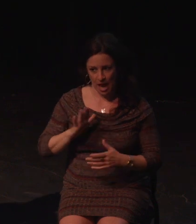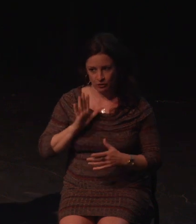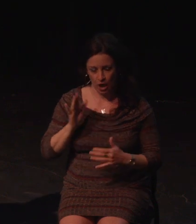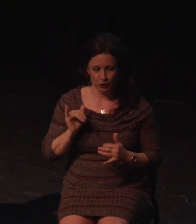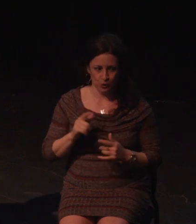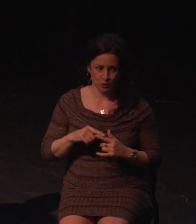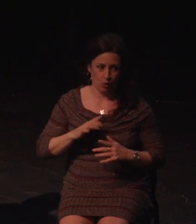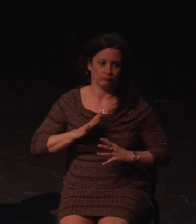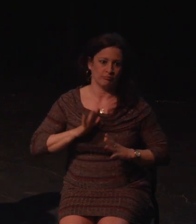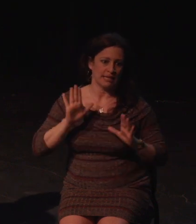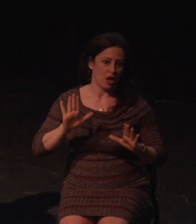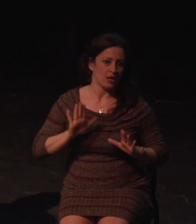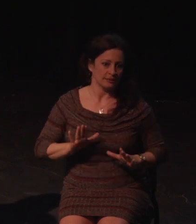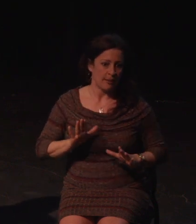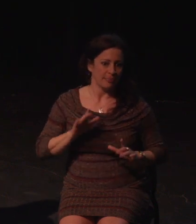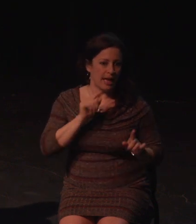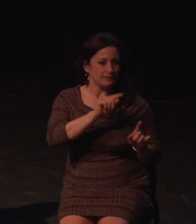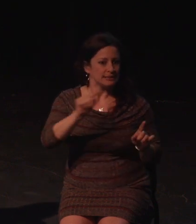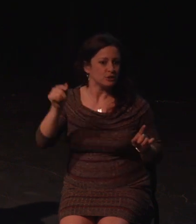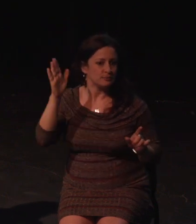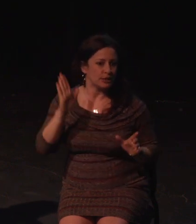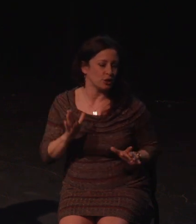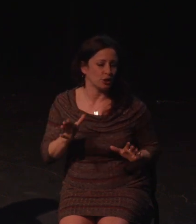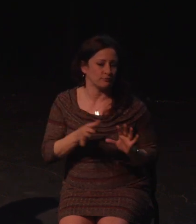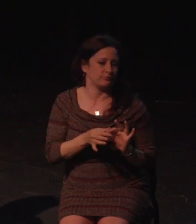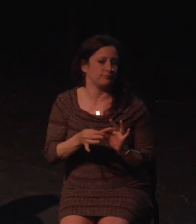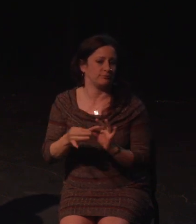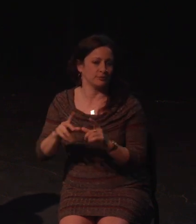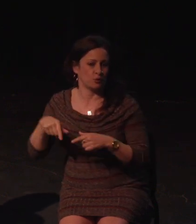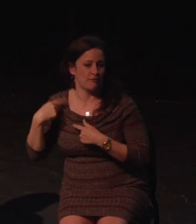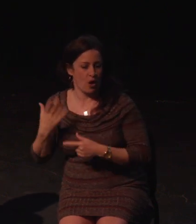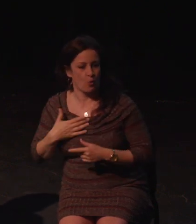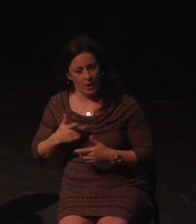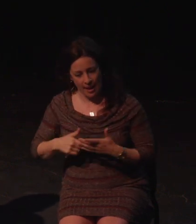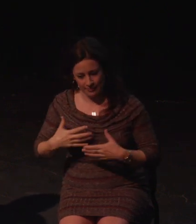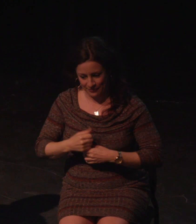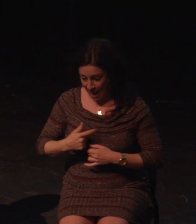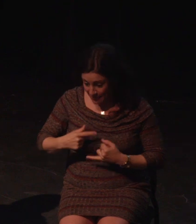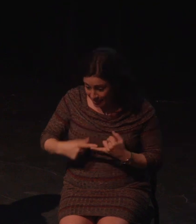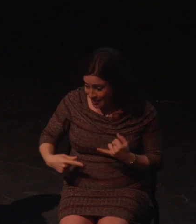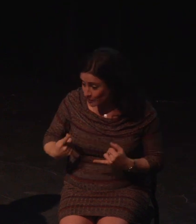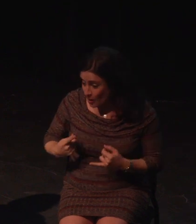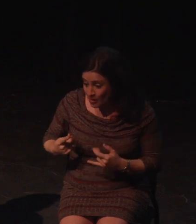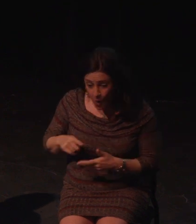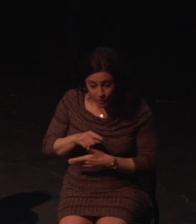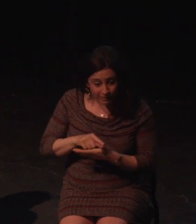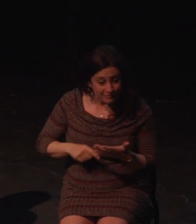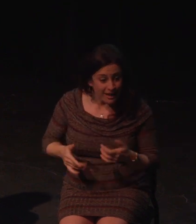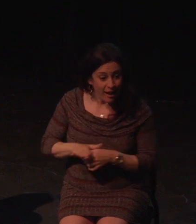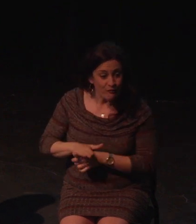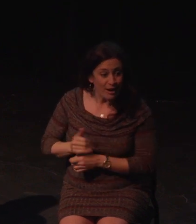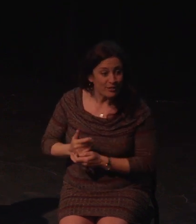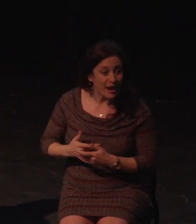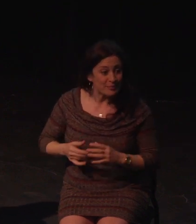Include us. As Ian mentioned earlier, and I think someone else did to, I forget who, but AbleGamers Charity created